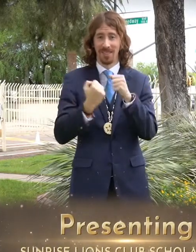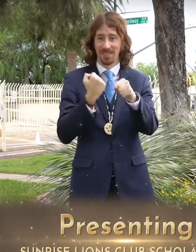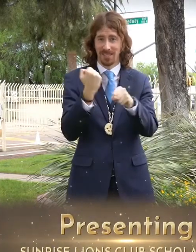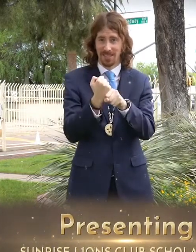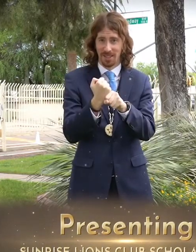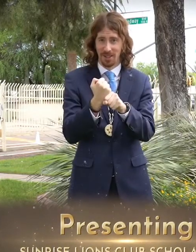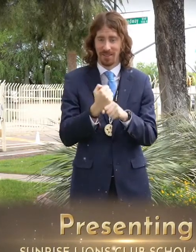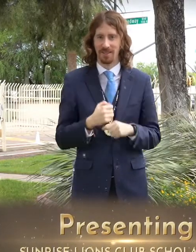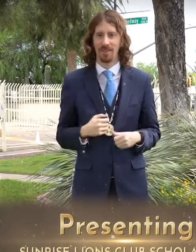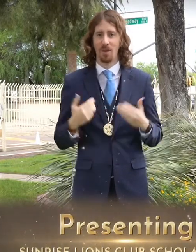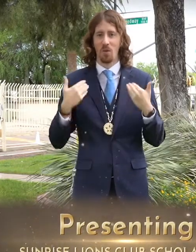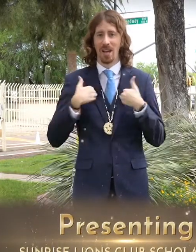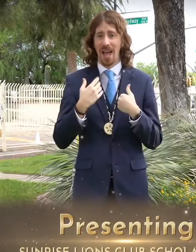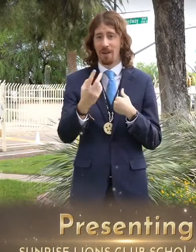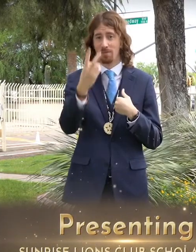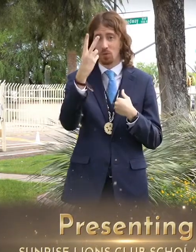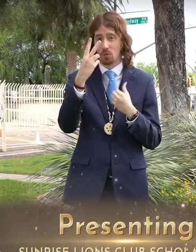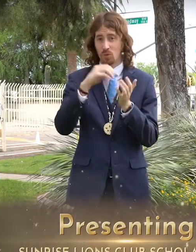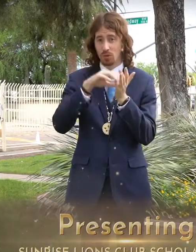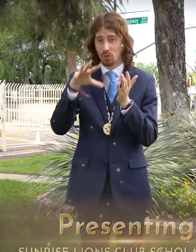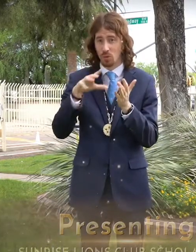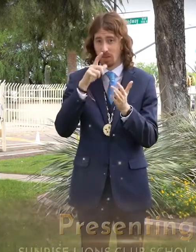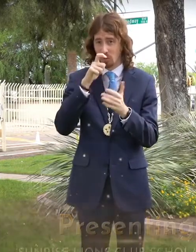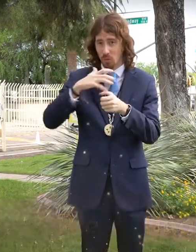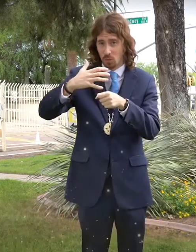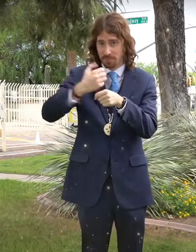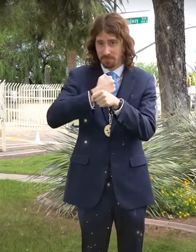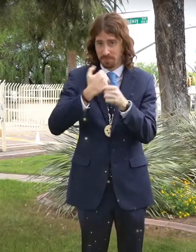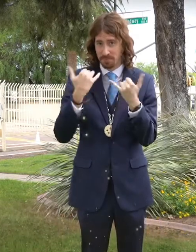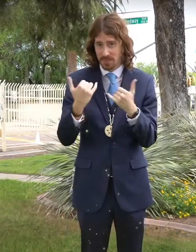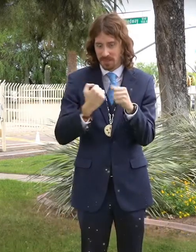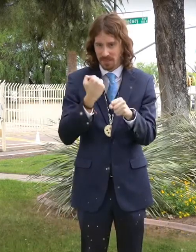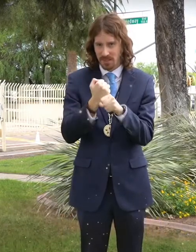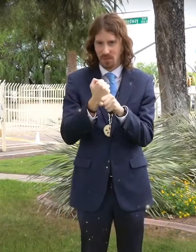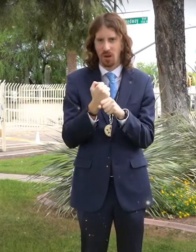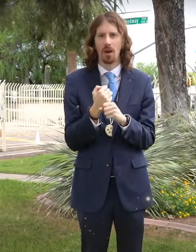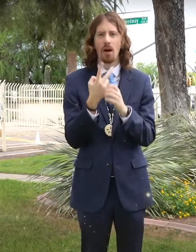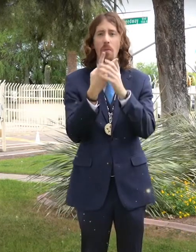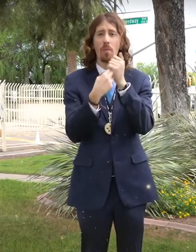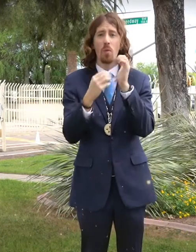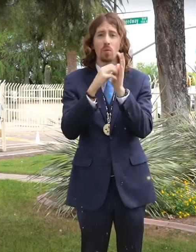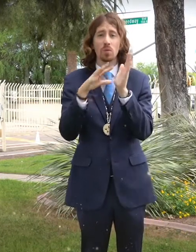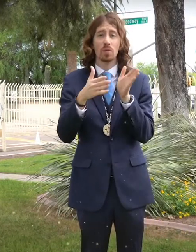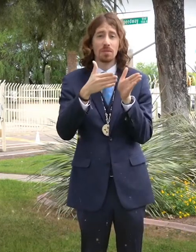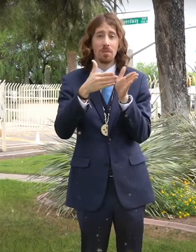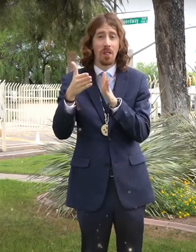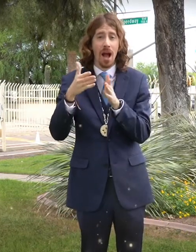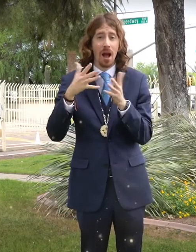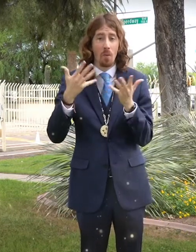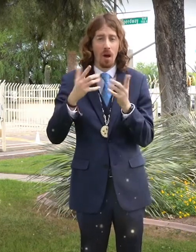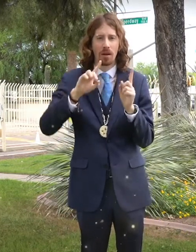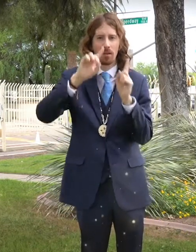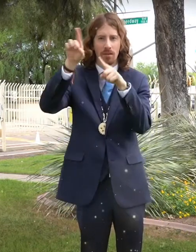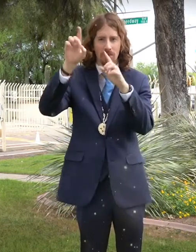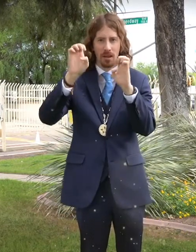WE HAVE TWO STUDENTS WHO WILL BE AWARDED THIS YEAR BOTH DIDN'T PLAN ON PURSUING EDUCATION